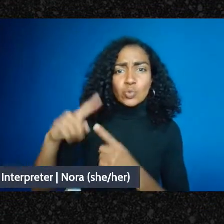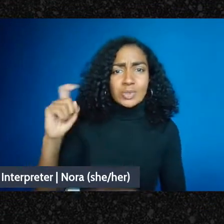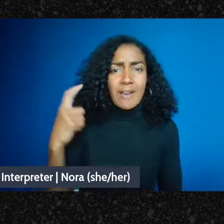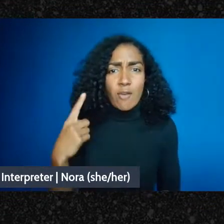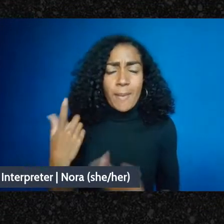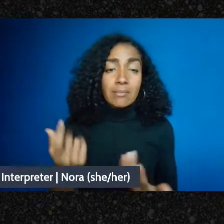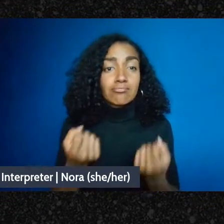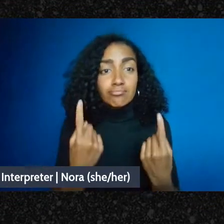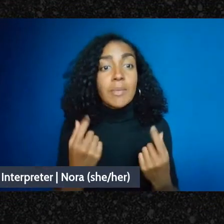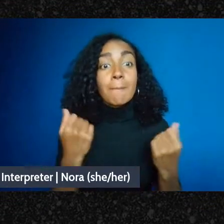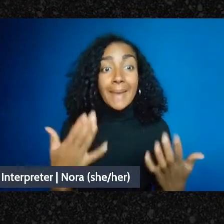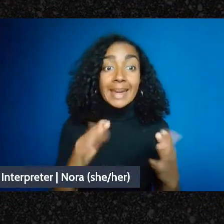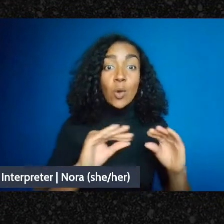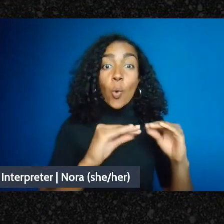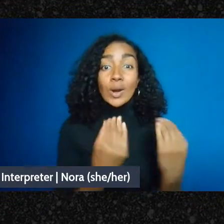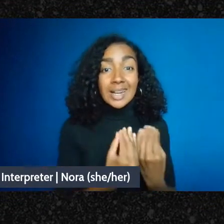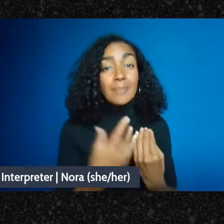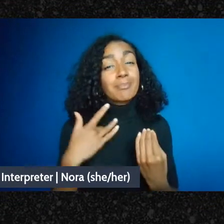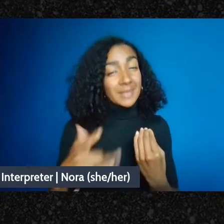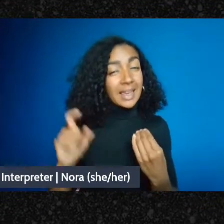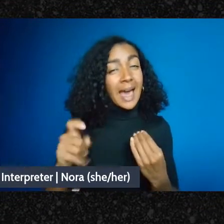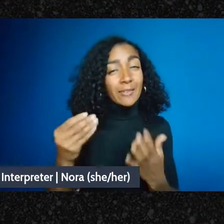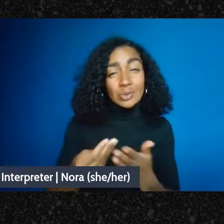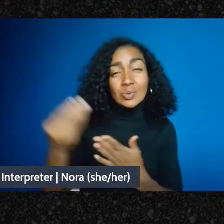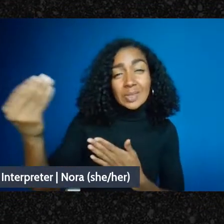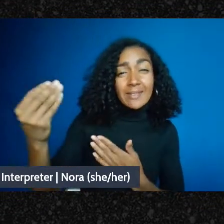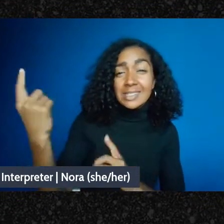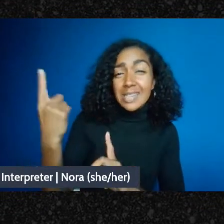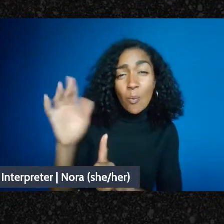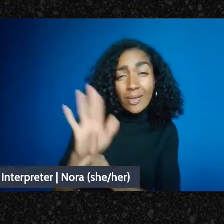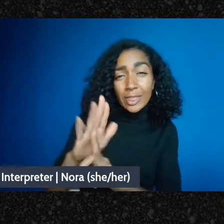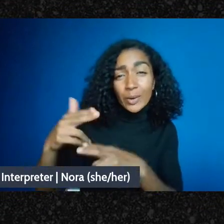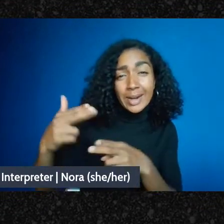you need to give some name to the state as the person who is incorporating,